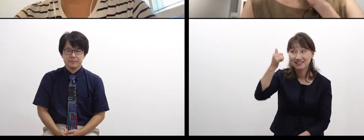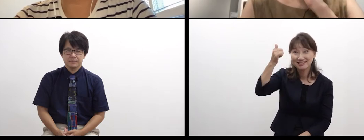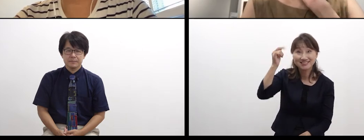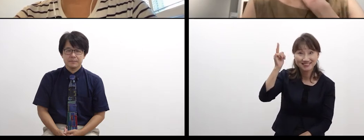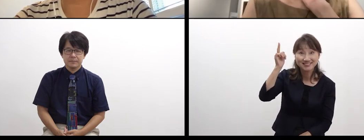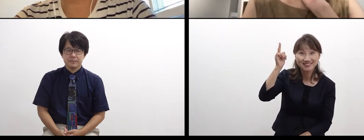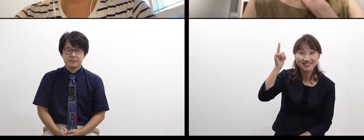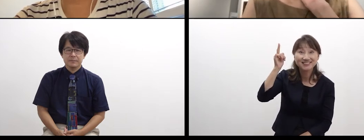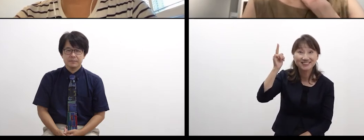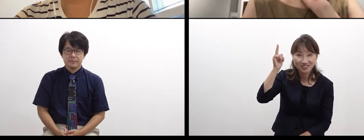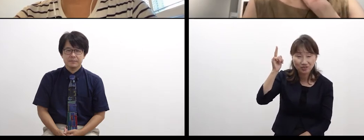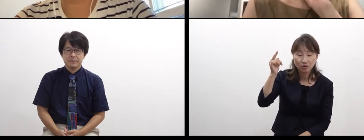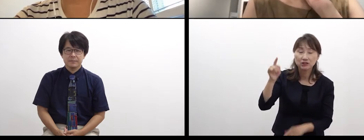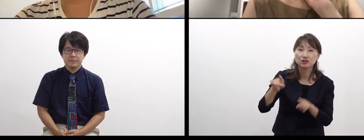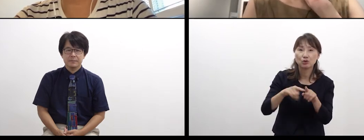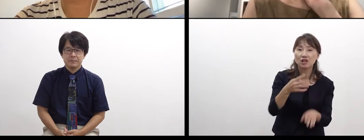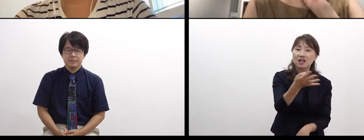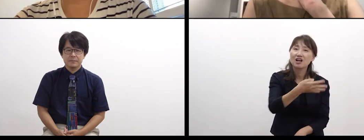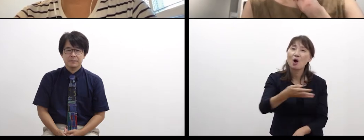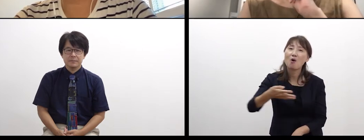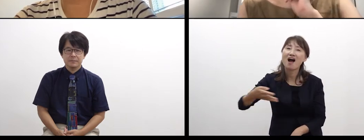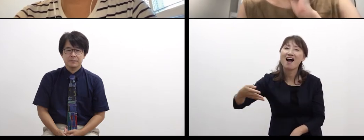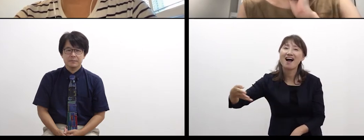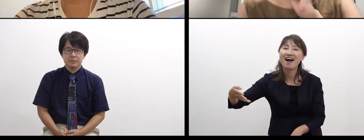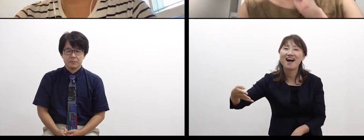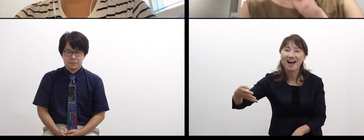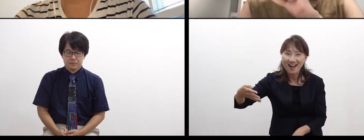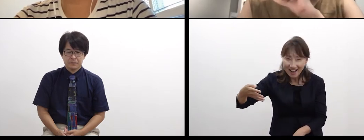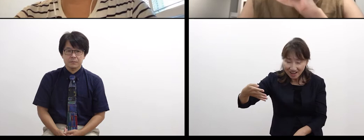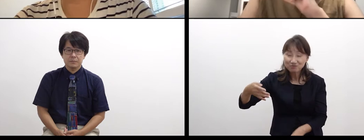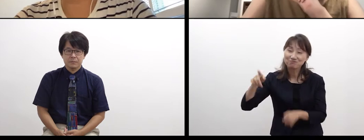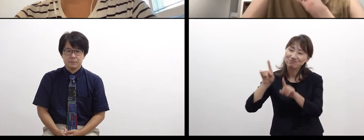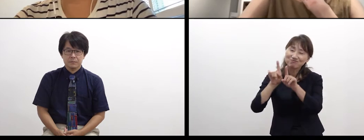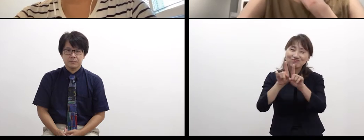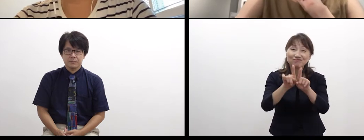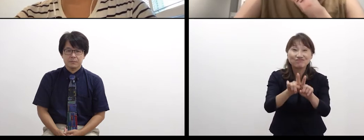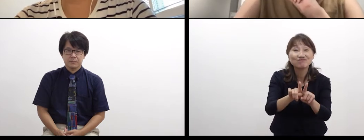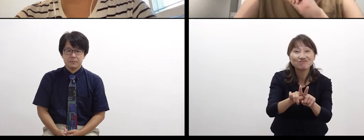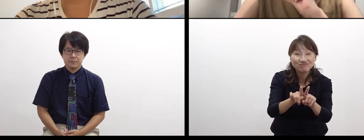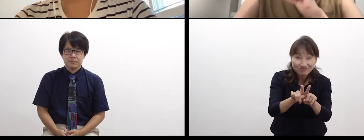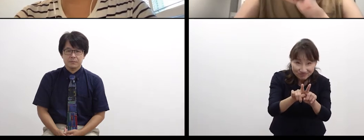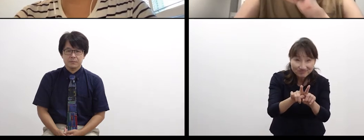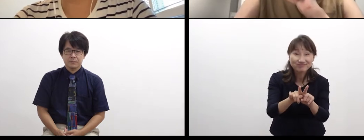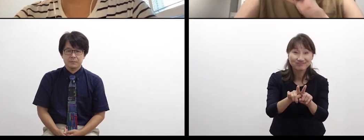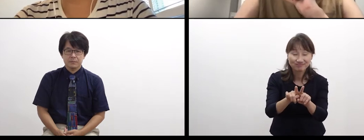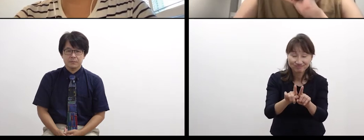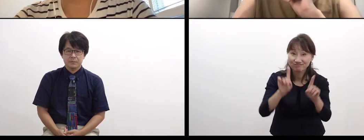I was playing with a river or water with my father one day.